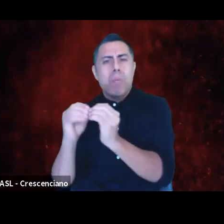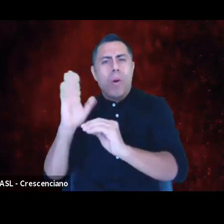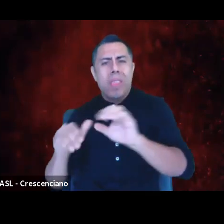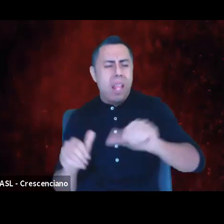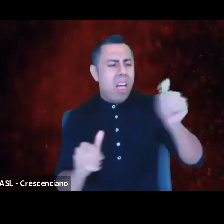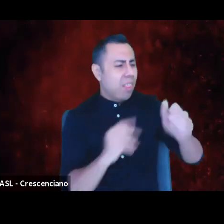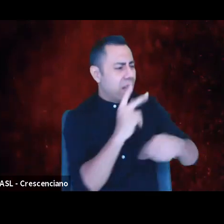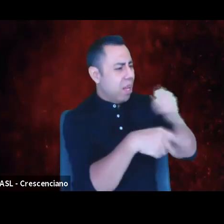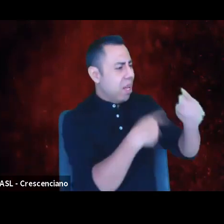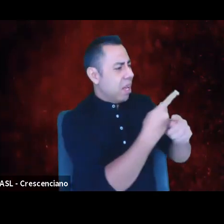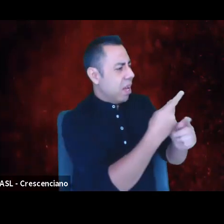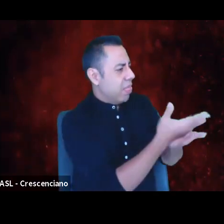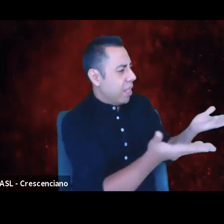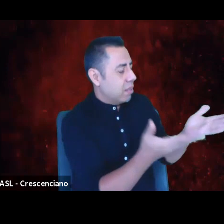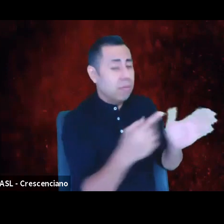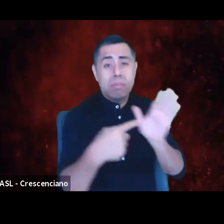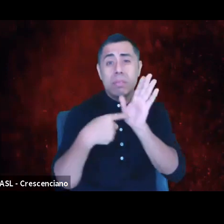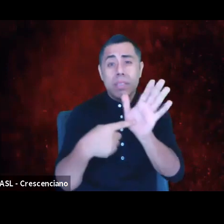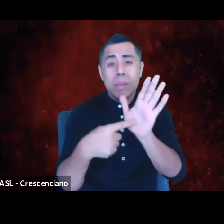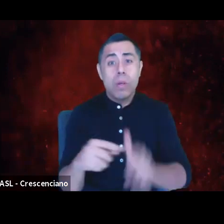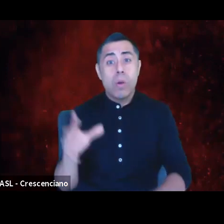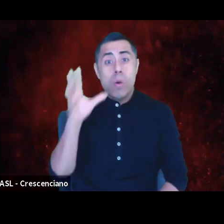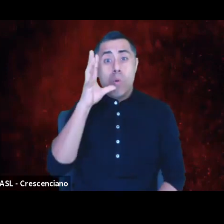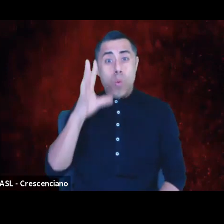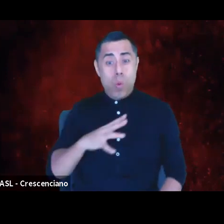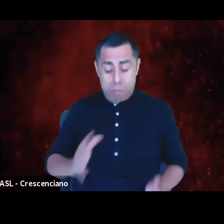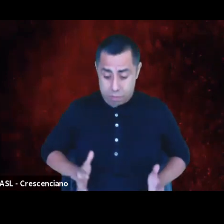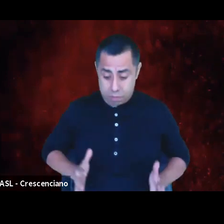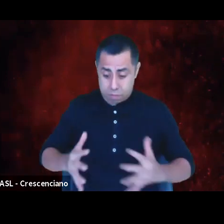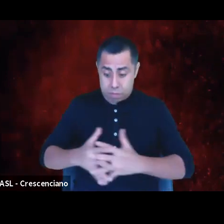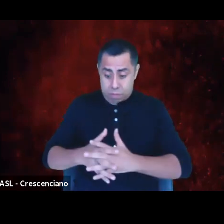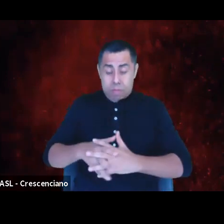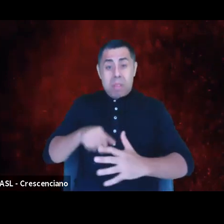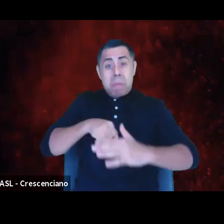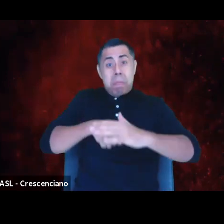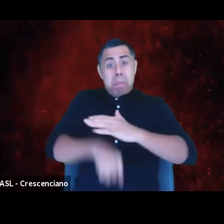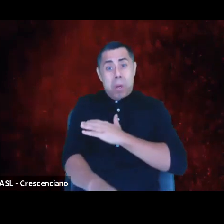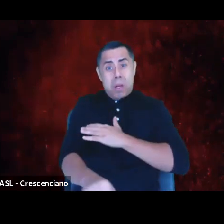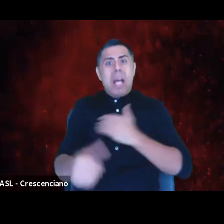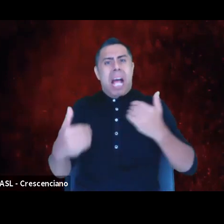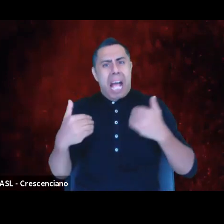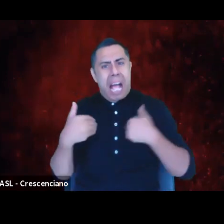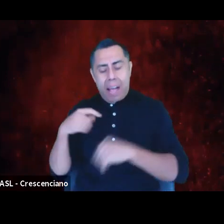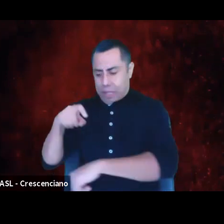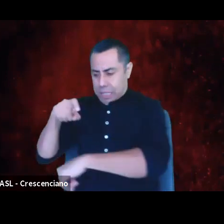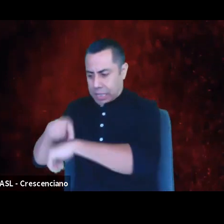Ask women who give childbirth. There is a time to breathe, and there's a time to push.